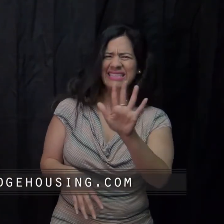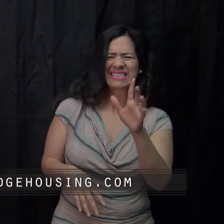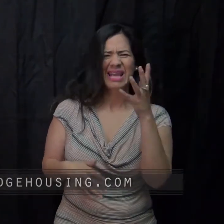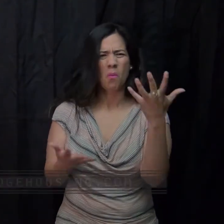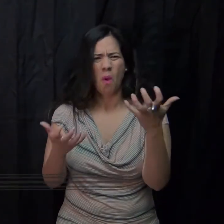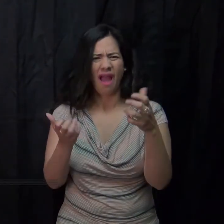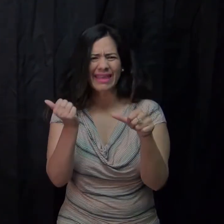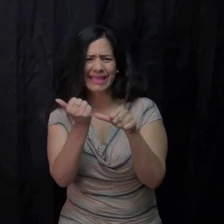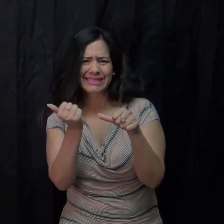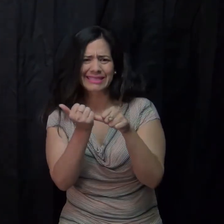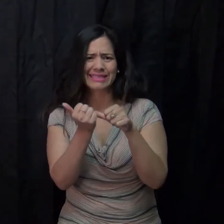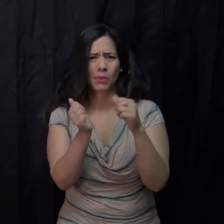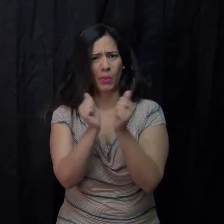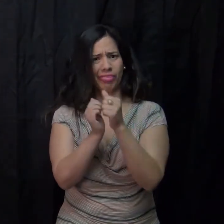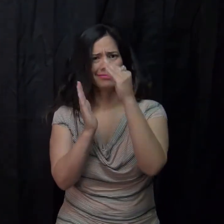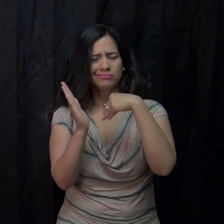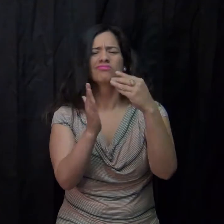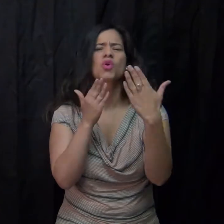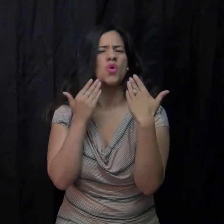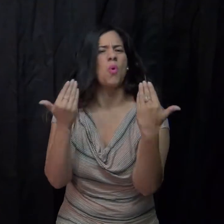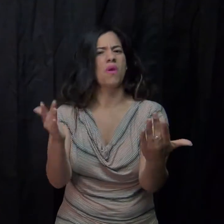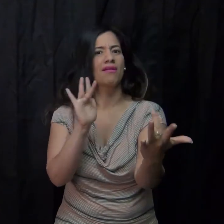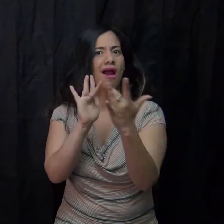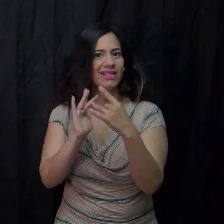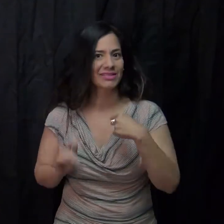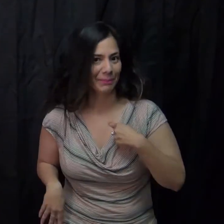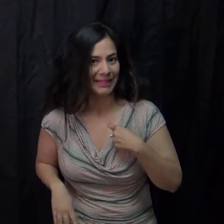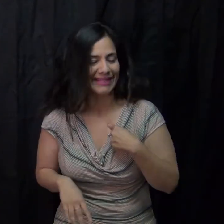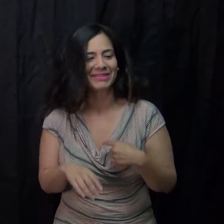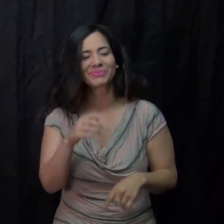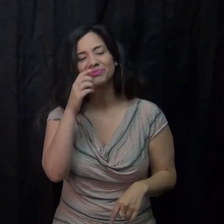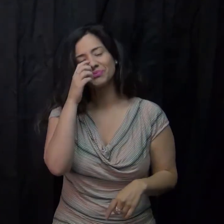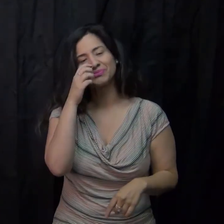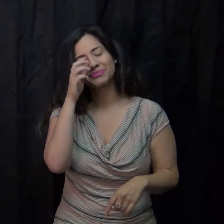or contact me to assist you with the process